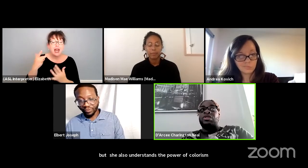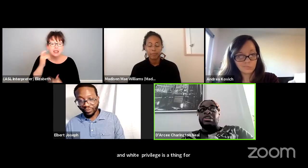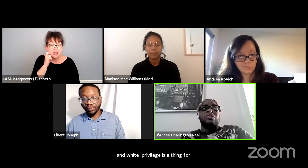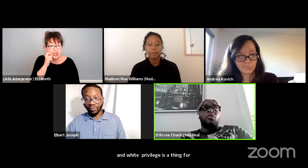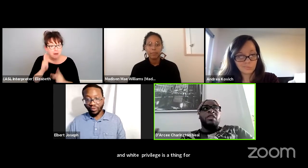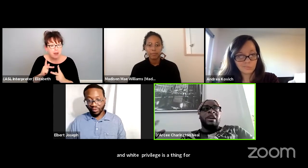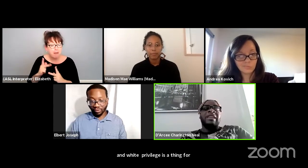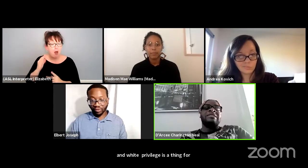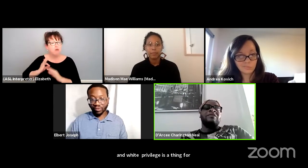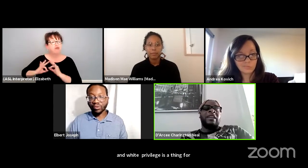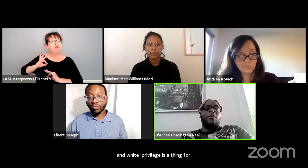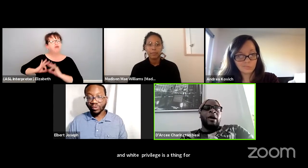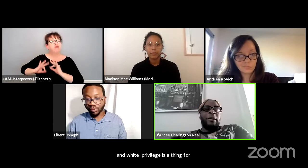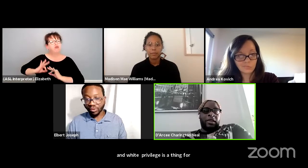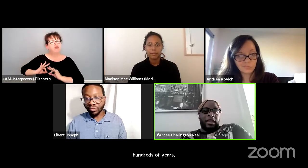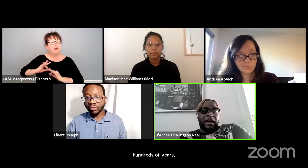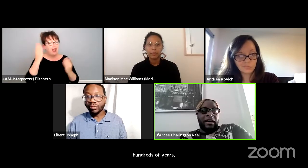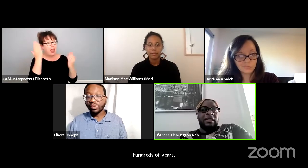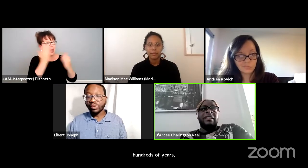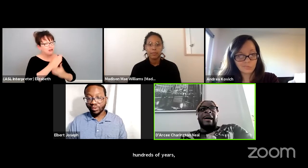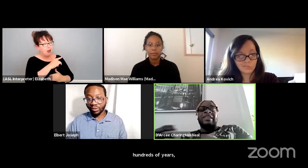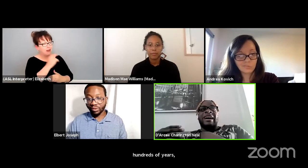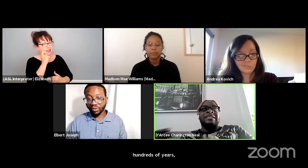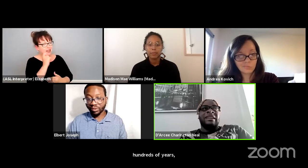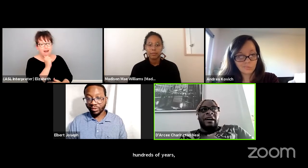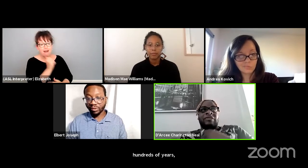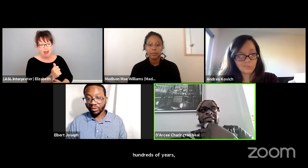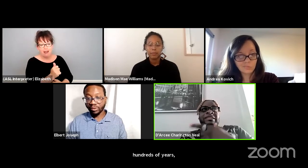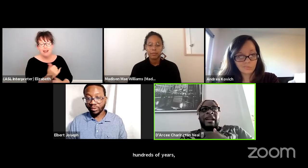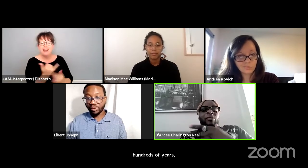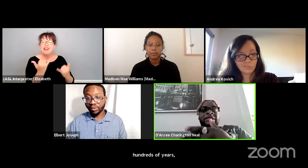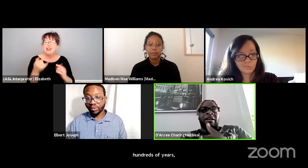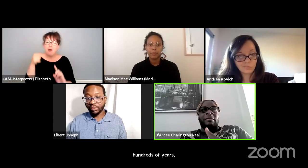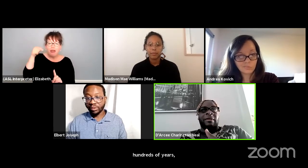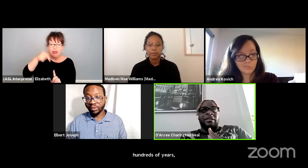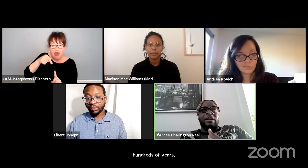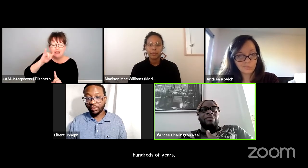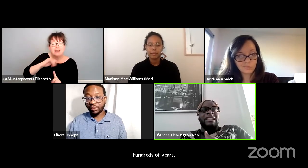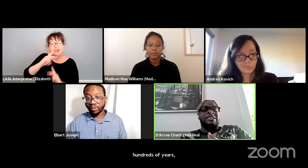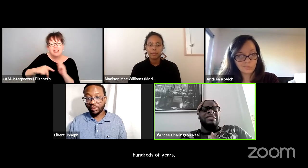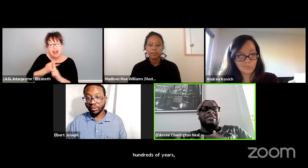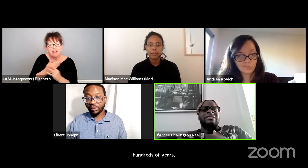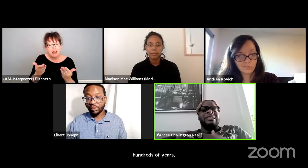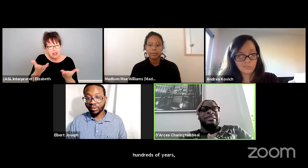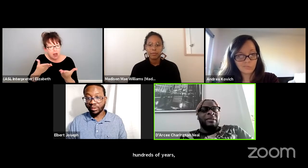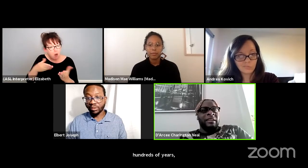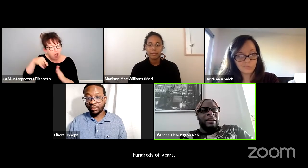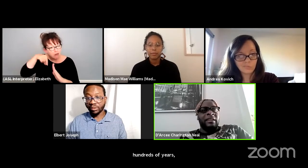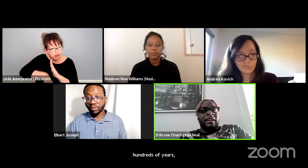this is what, the kind of stuff that I wanna apply. And the idea of the things that I wanna talk about you know, in relation to disability